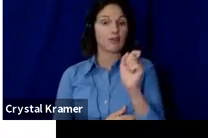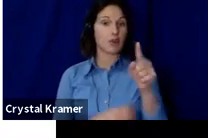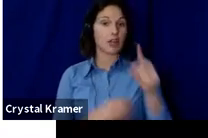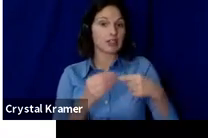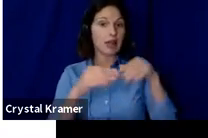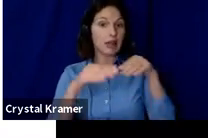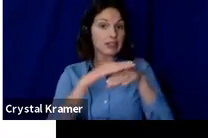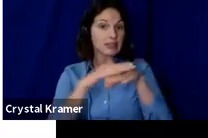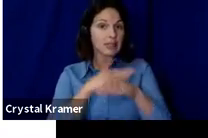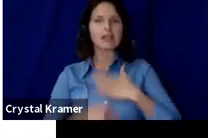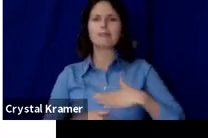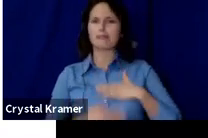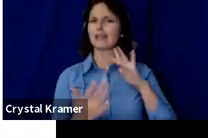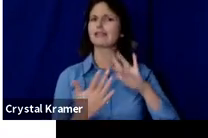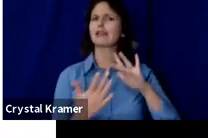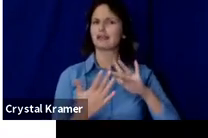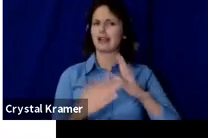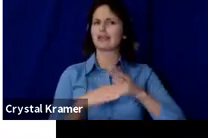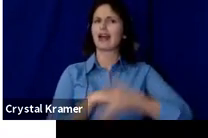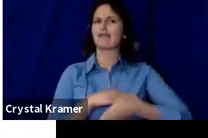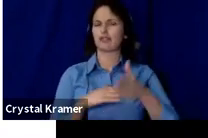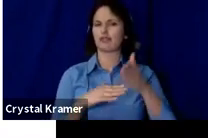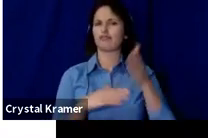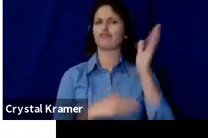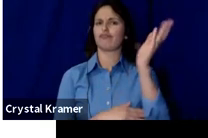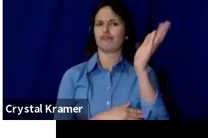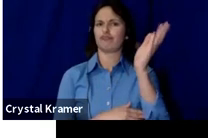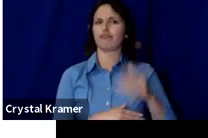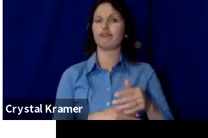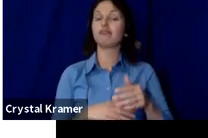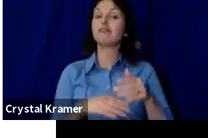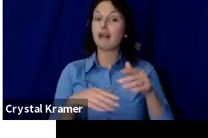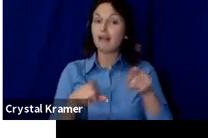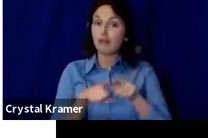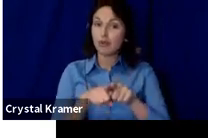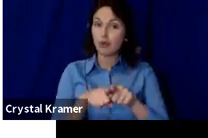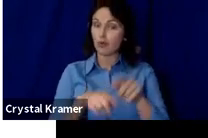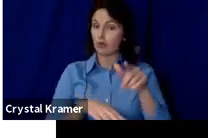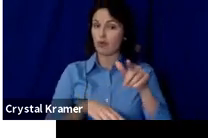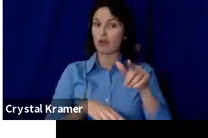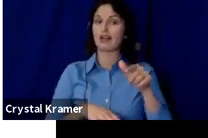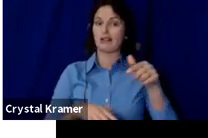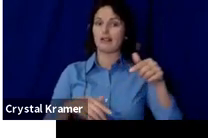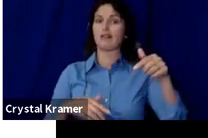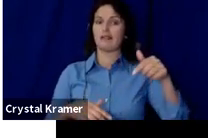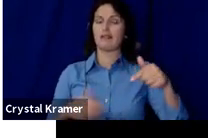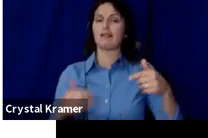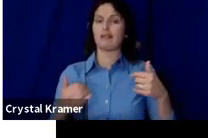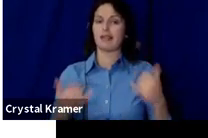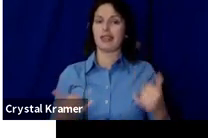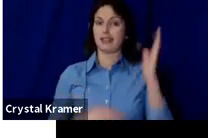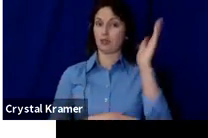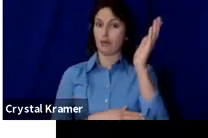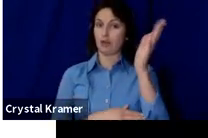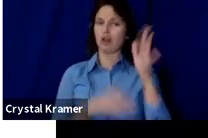Additionally, this webinar is being recorded so you can revisit it after the webinar ends.